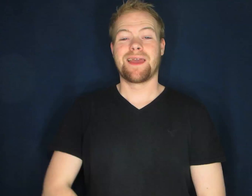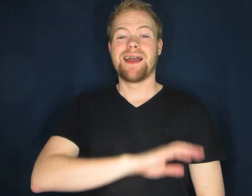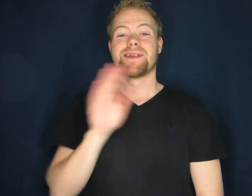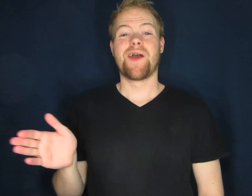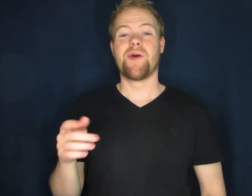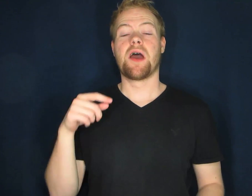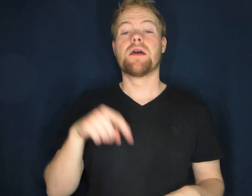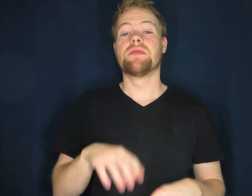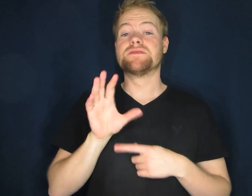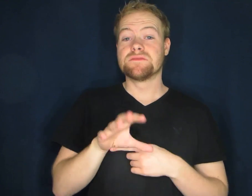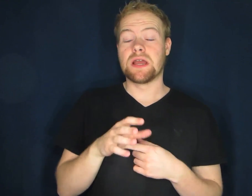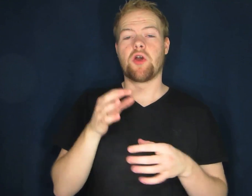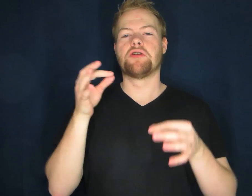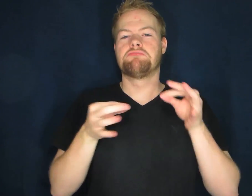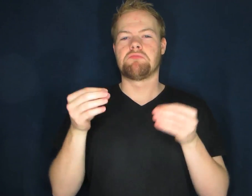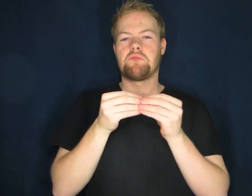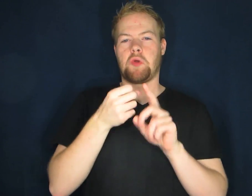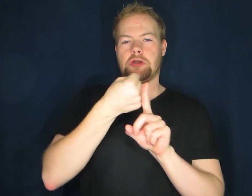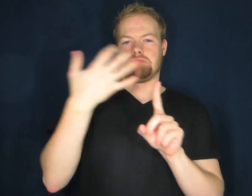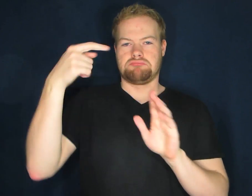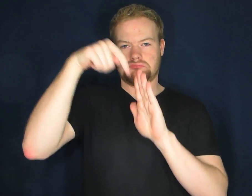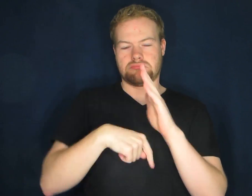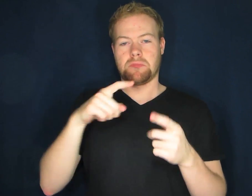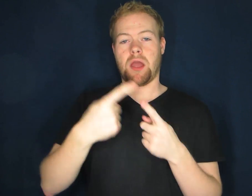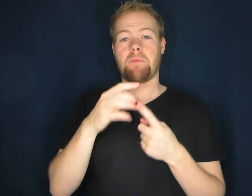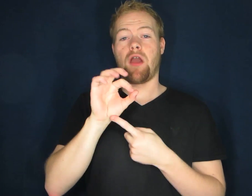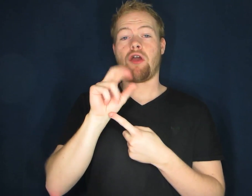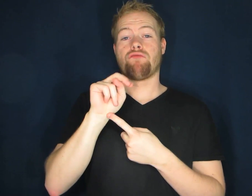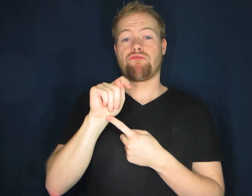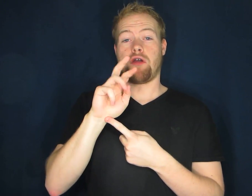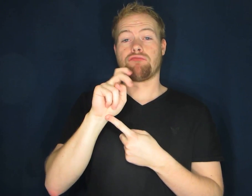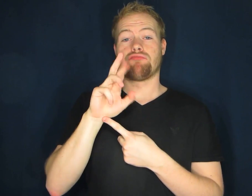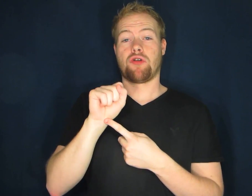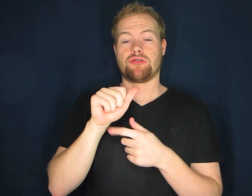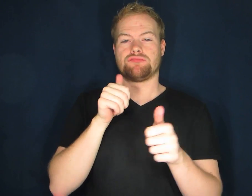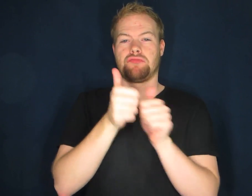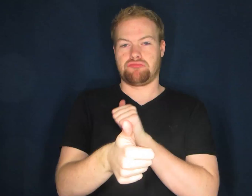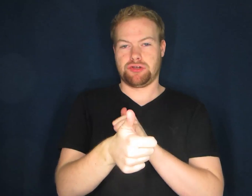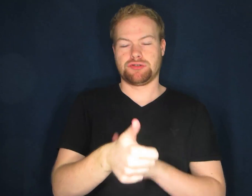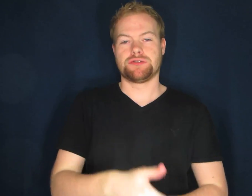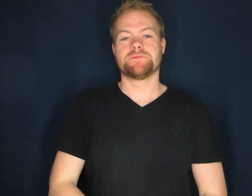Hello! This video explains more in-depth about Frontrunners.